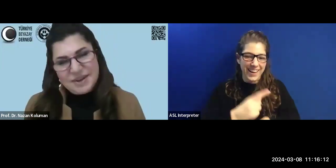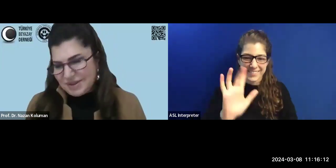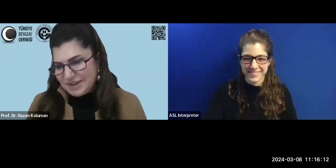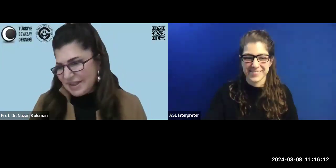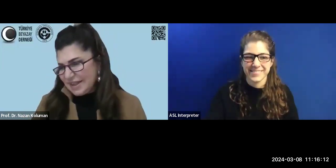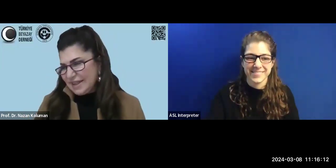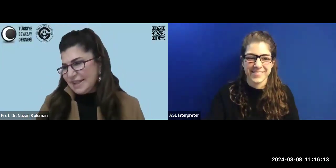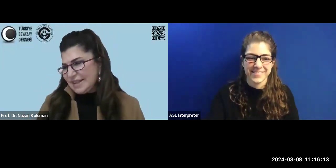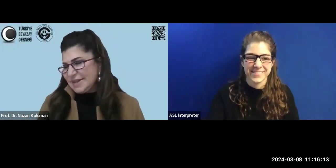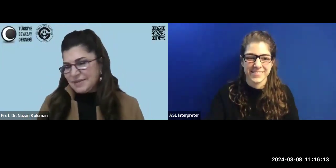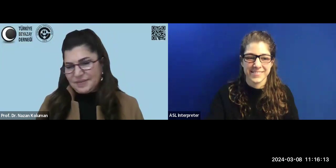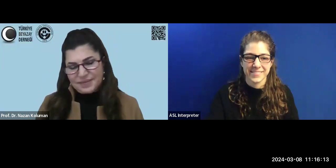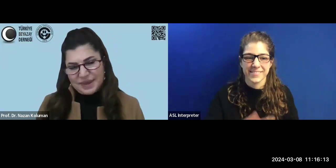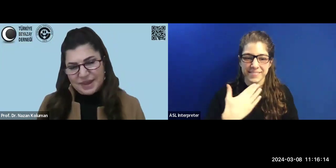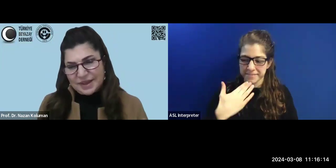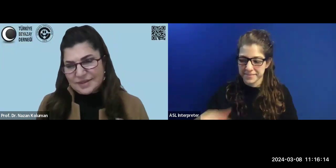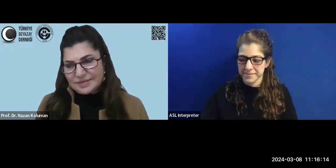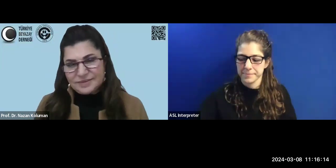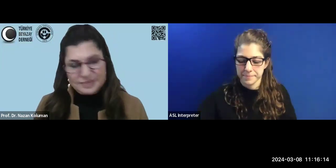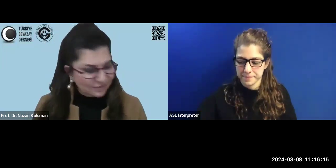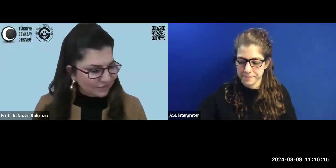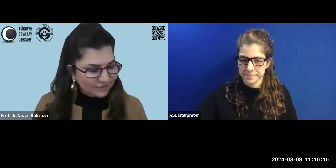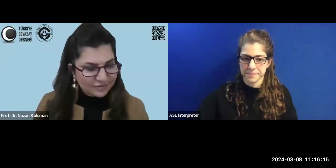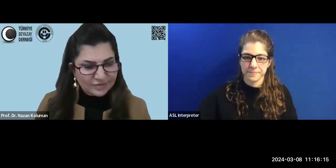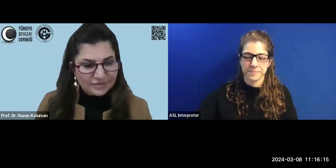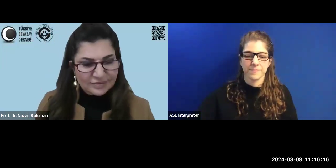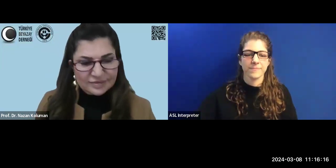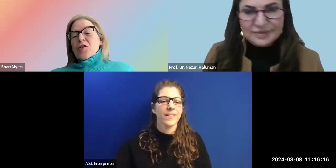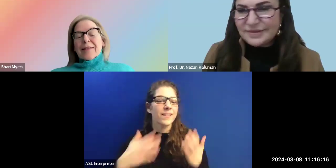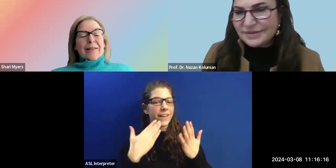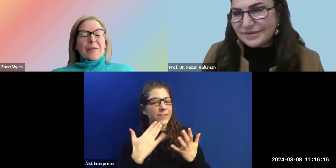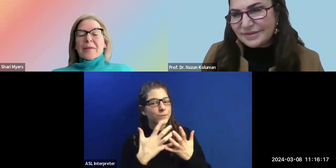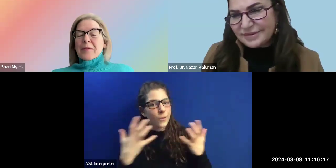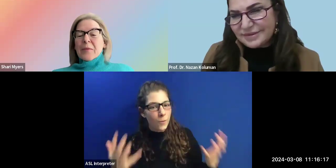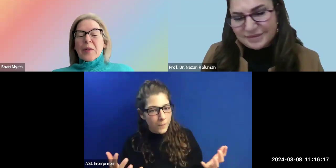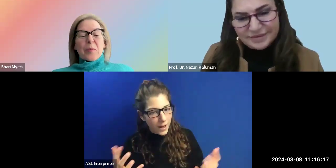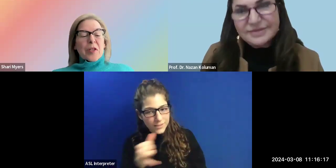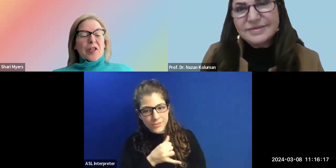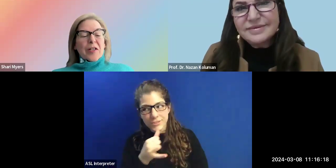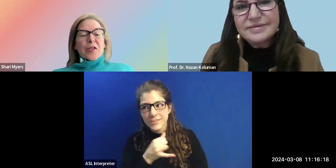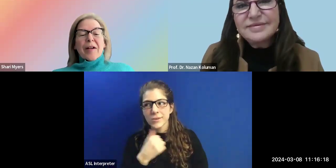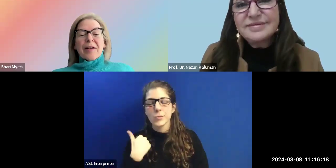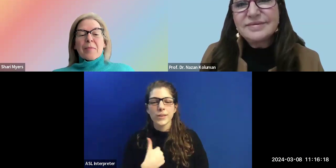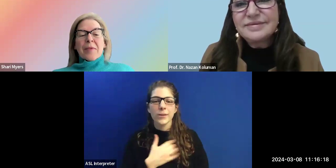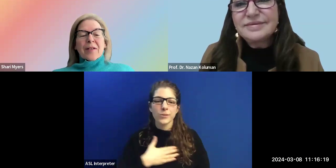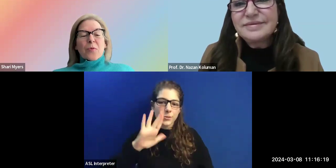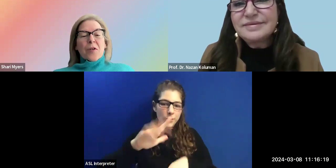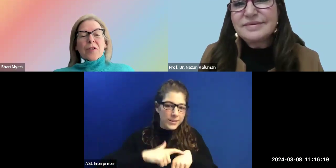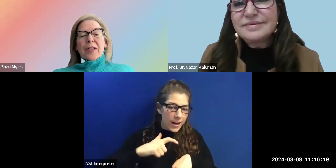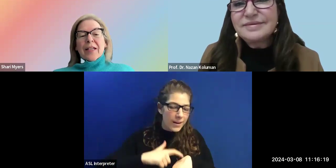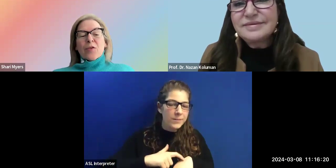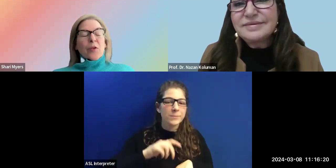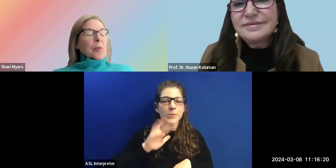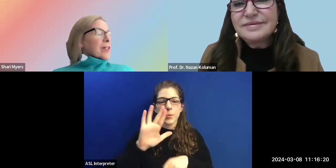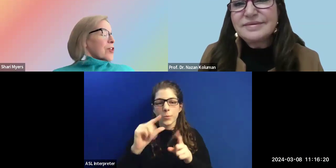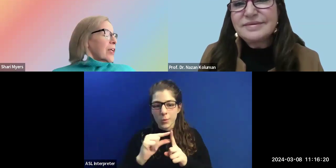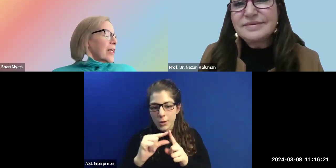Thank you so much. We appreciate your time and your words. Thank you so much.